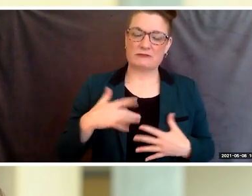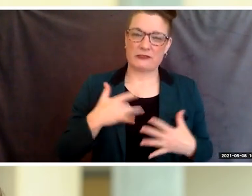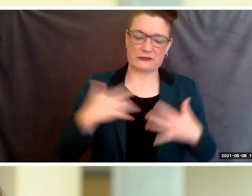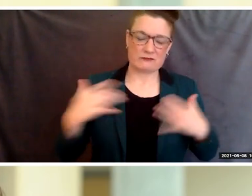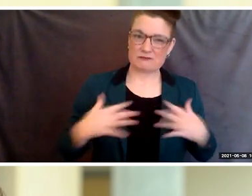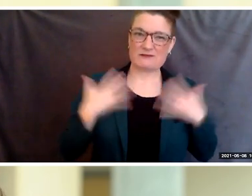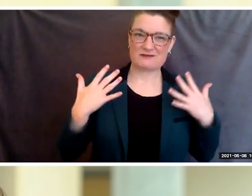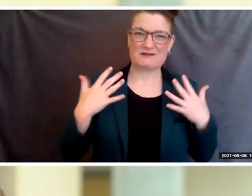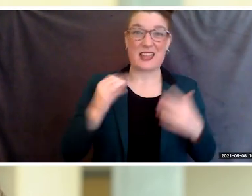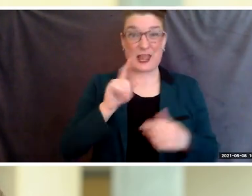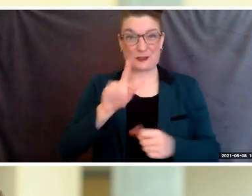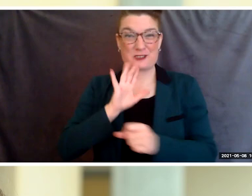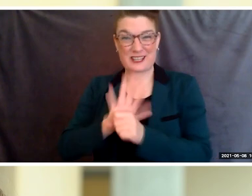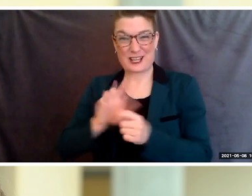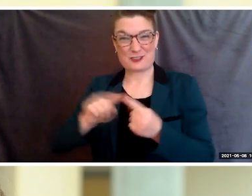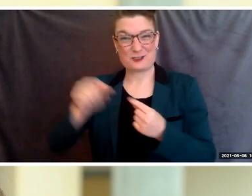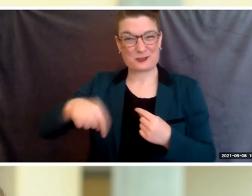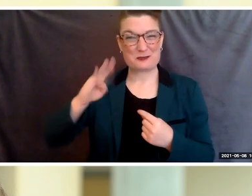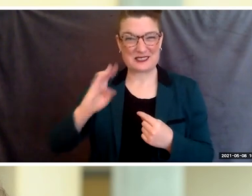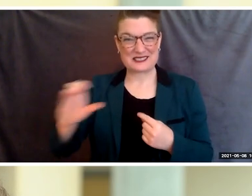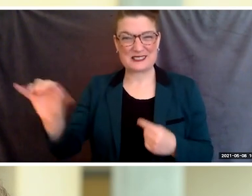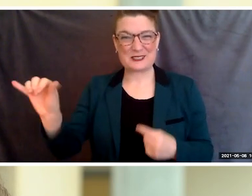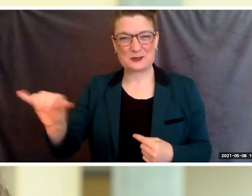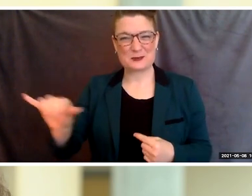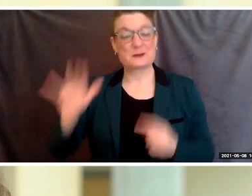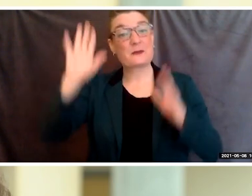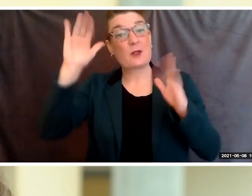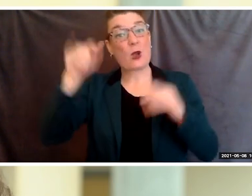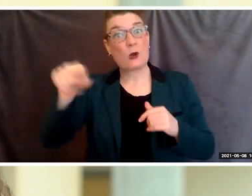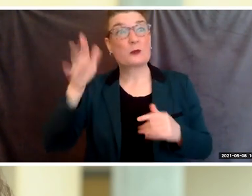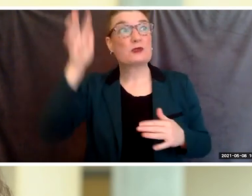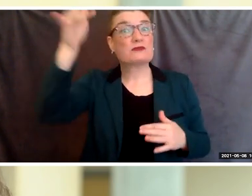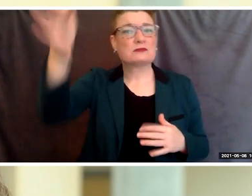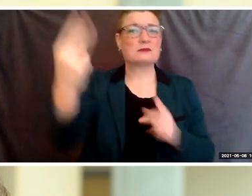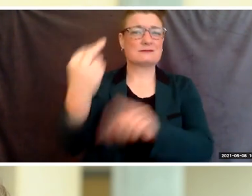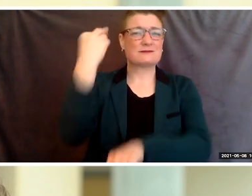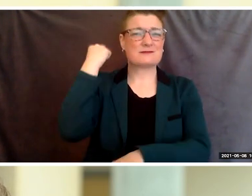May you look back and remember the strength you displayed during this challenging time